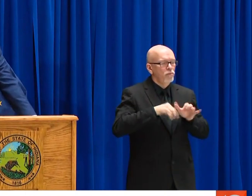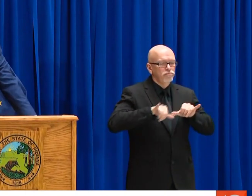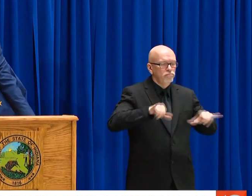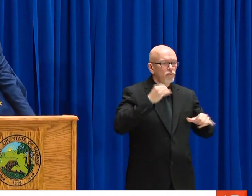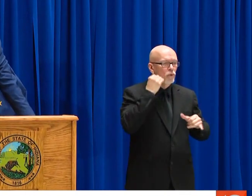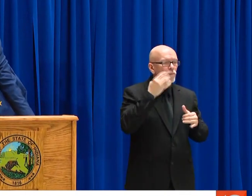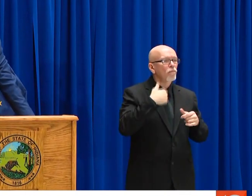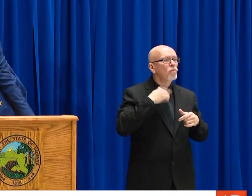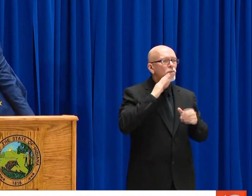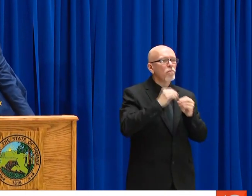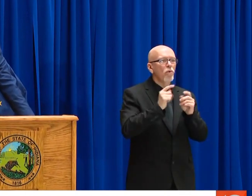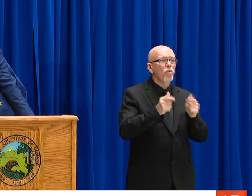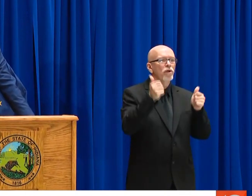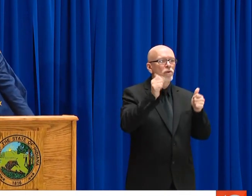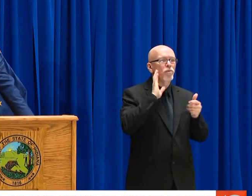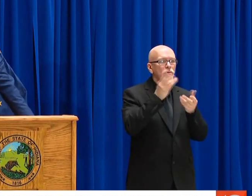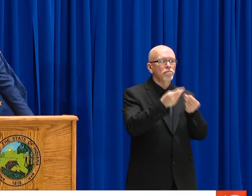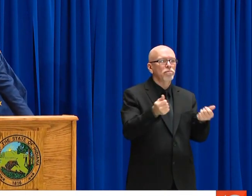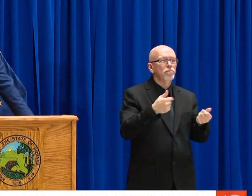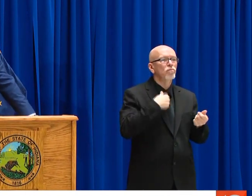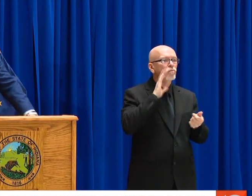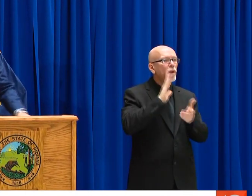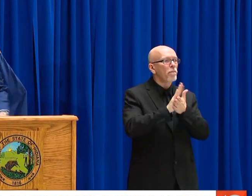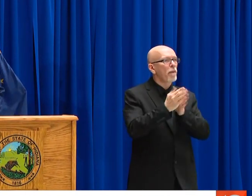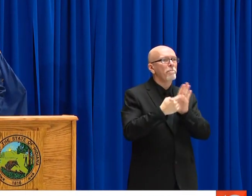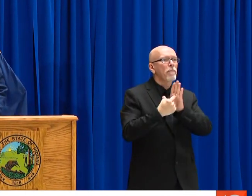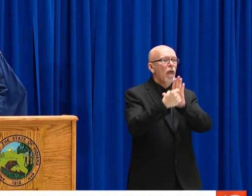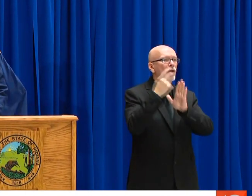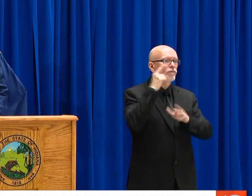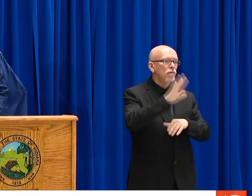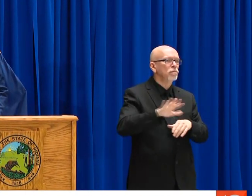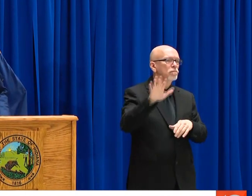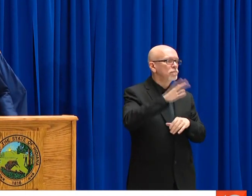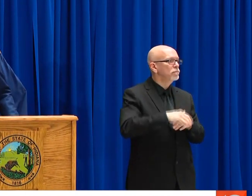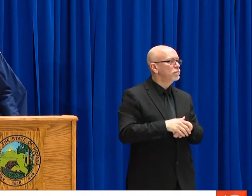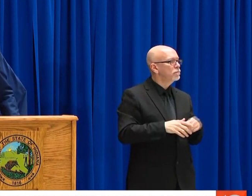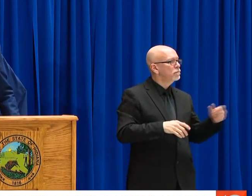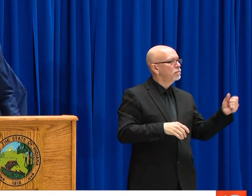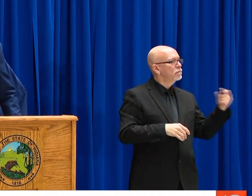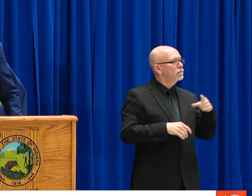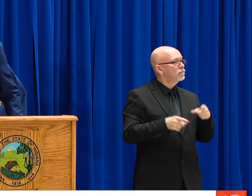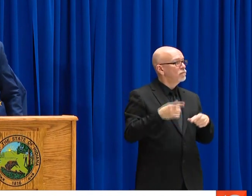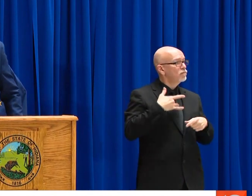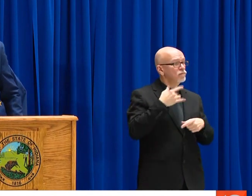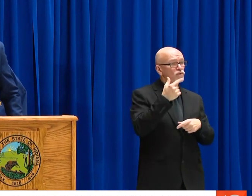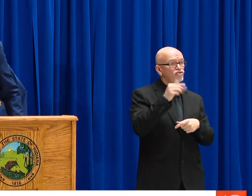THE SAME PAGE, AND WE ALL START PLAYING OUR ROLE, THE QUICKER WE'RE GOING TO GET THROUGH